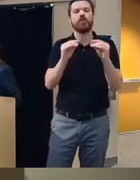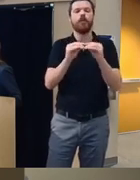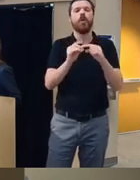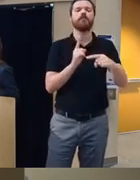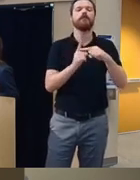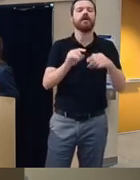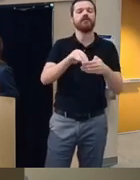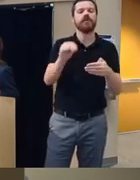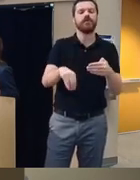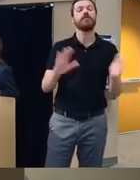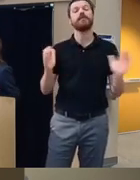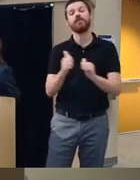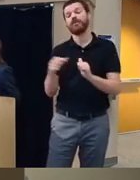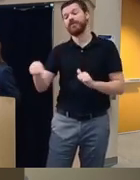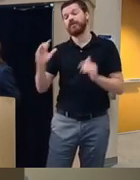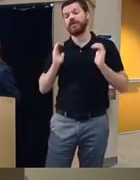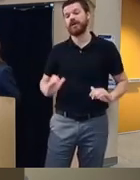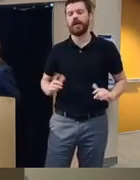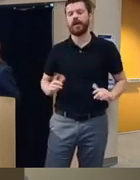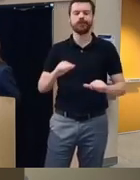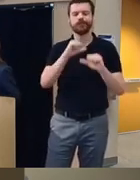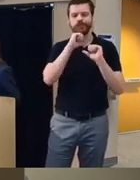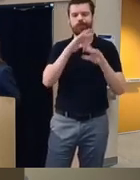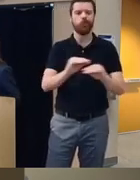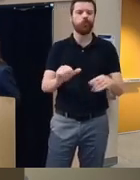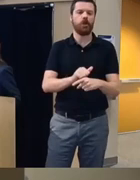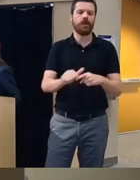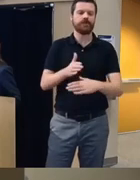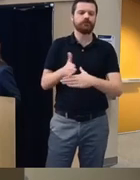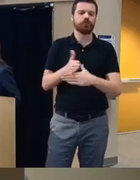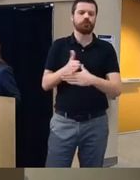outcomes compared to those clients that didn't do the practice exercises or coping skills at